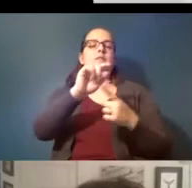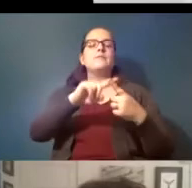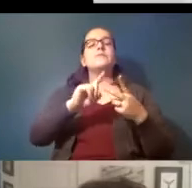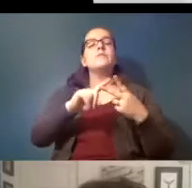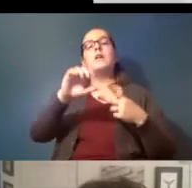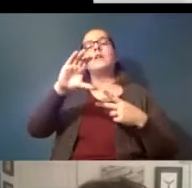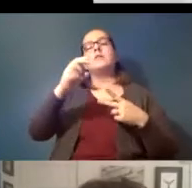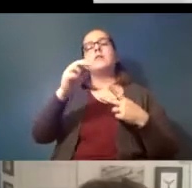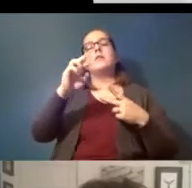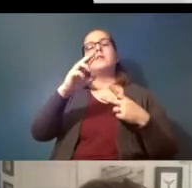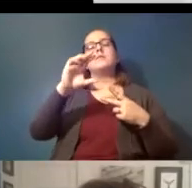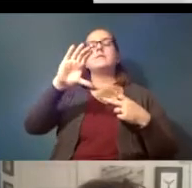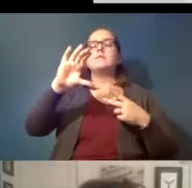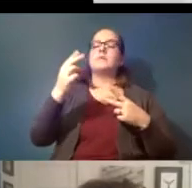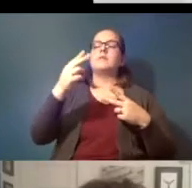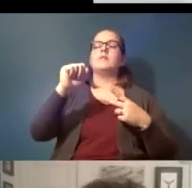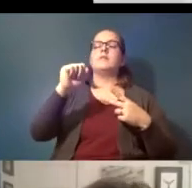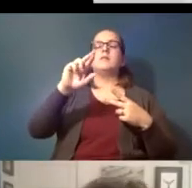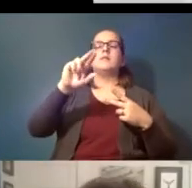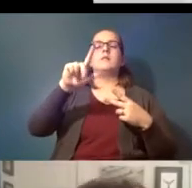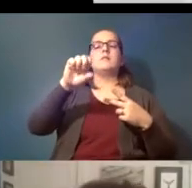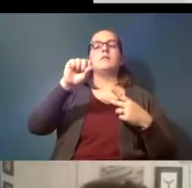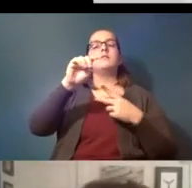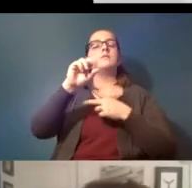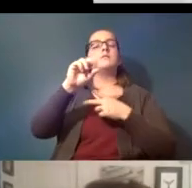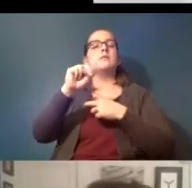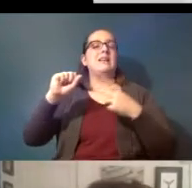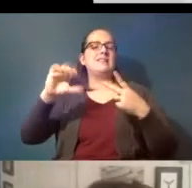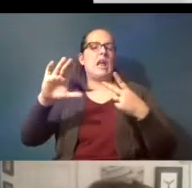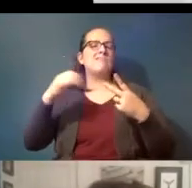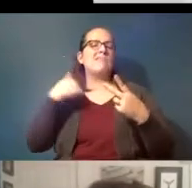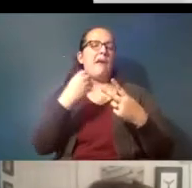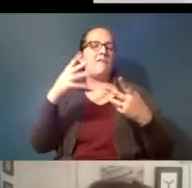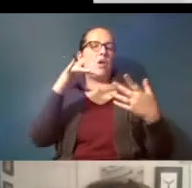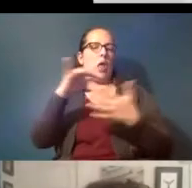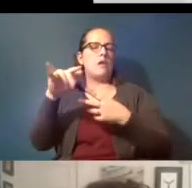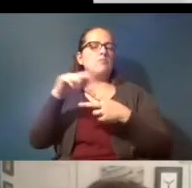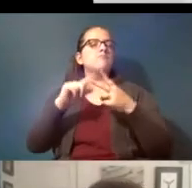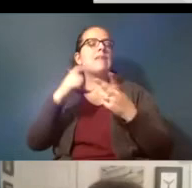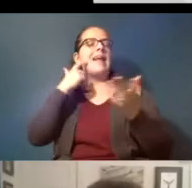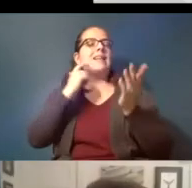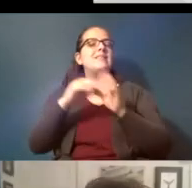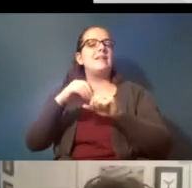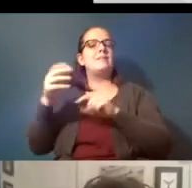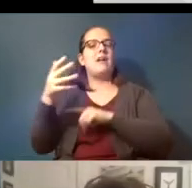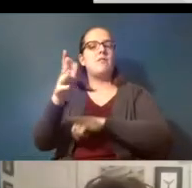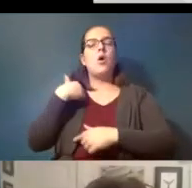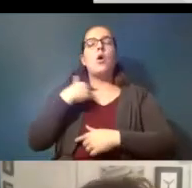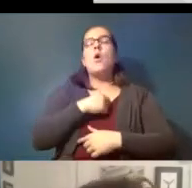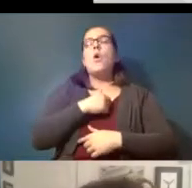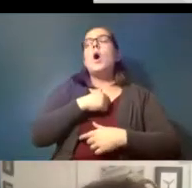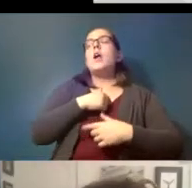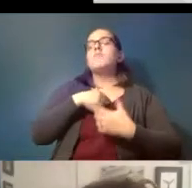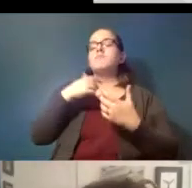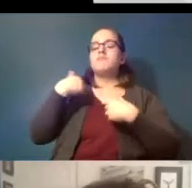studies done they're found in fish and so we've been producing our own tire particles and then